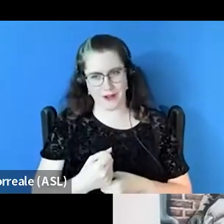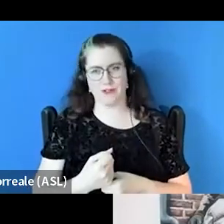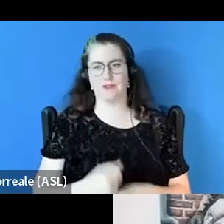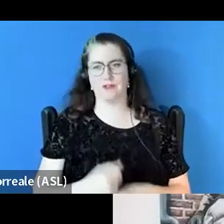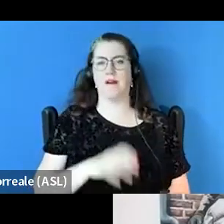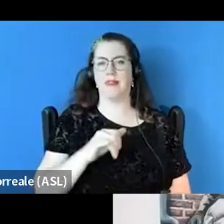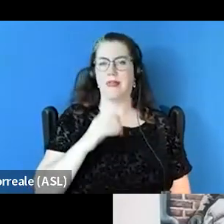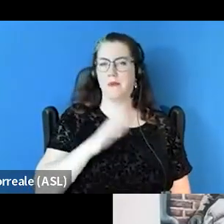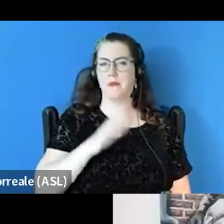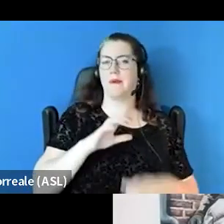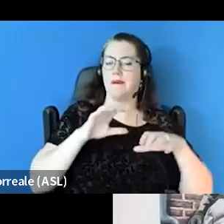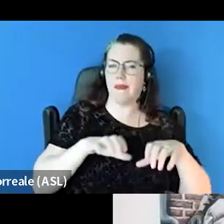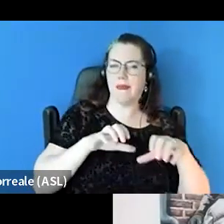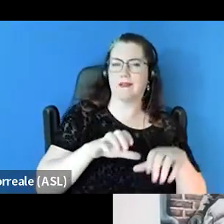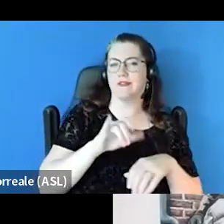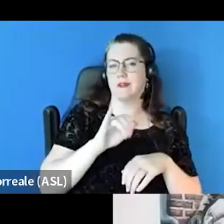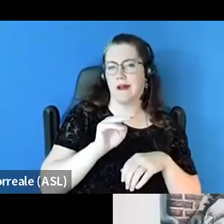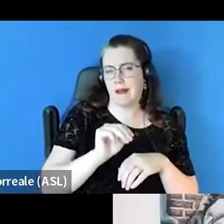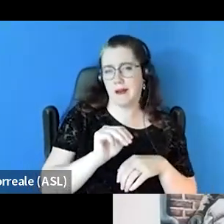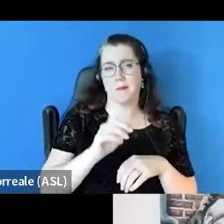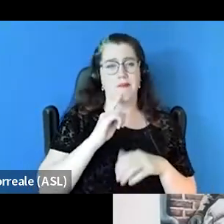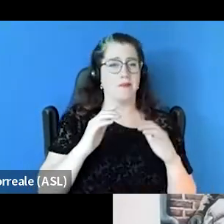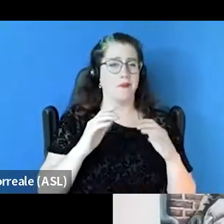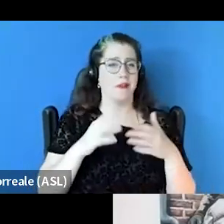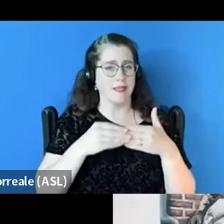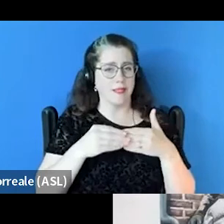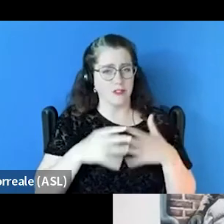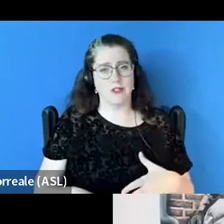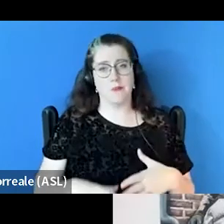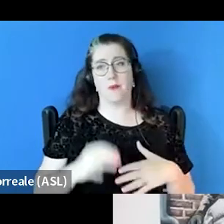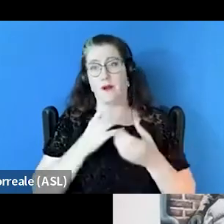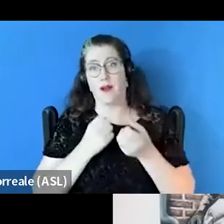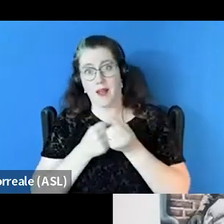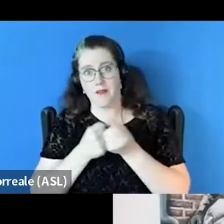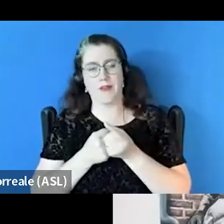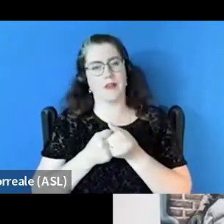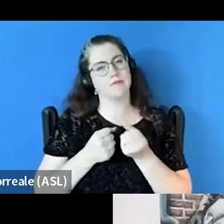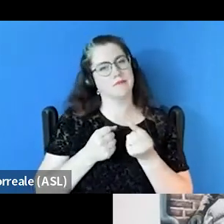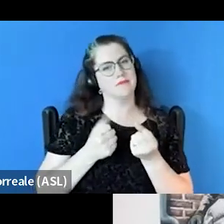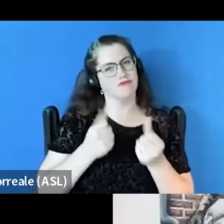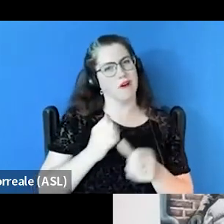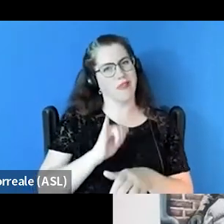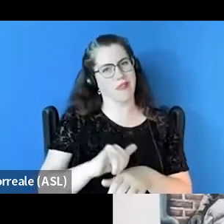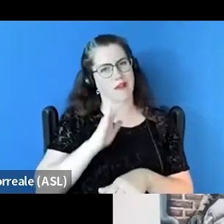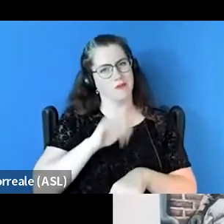whether you're in a position of leadership or a position of advocacy to be seeking. One thing we didn't touch on yet